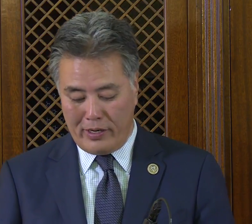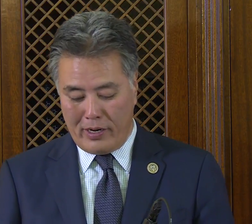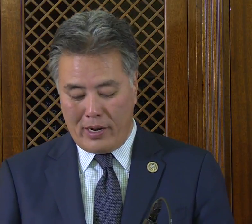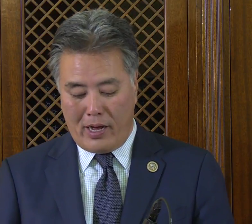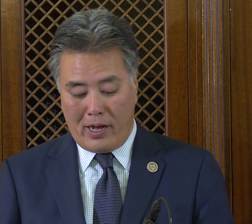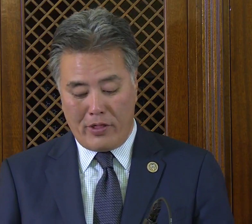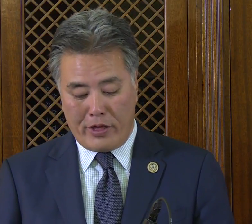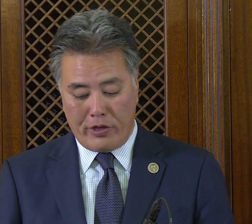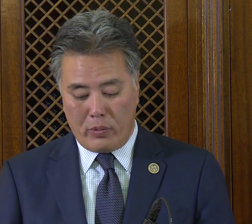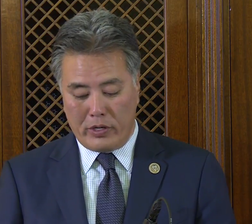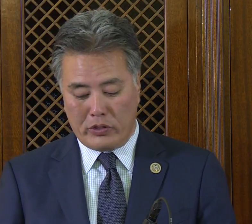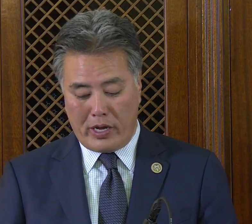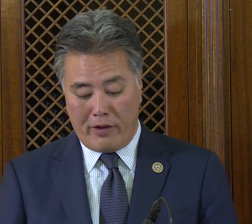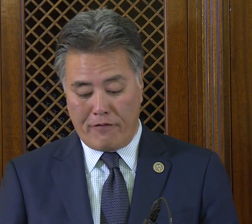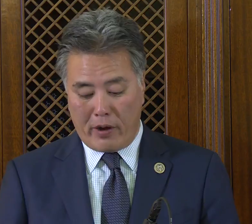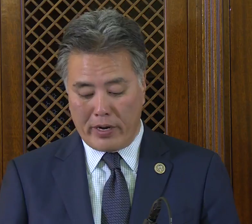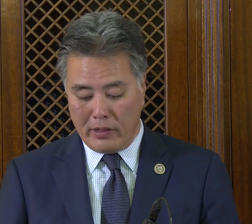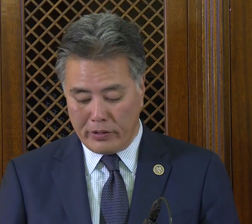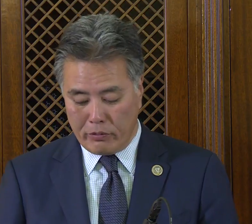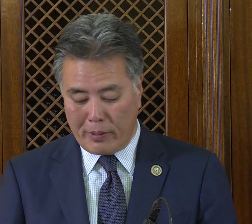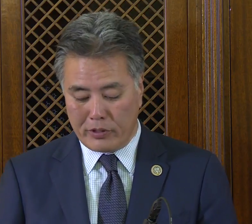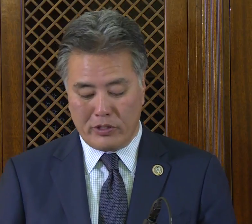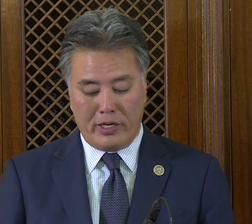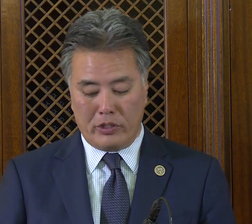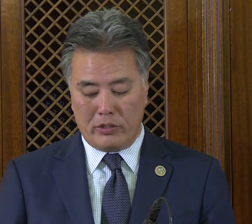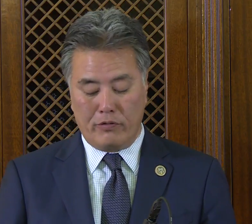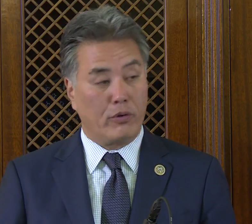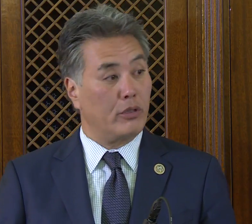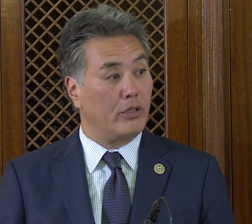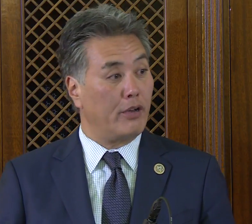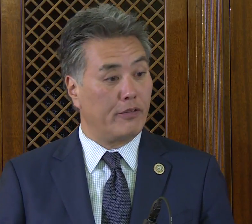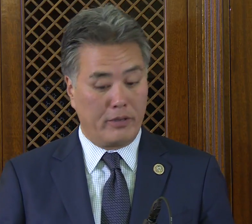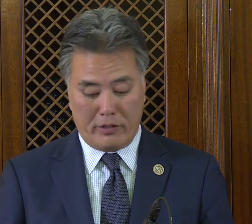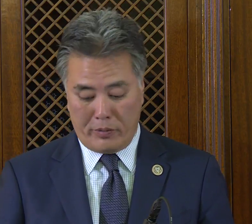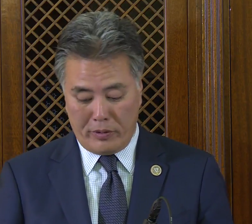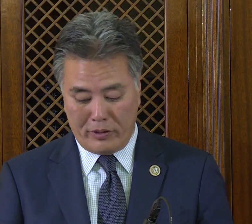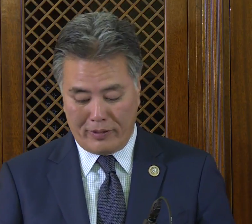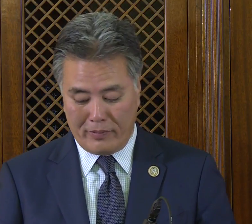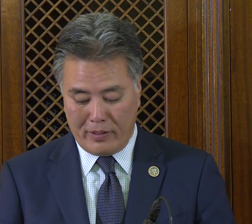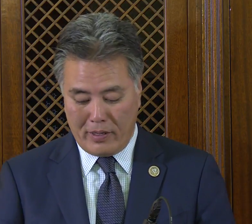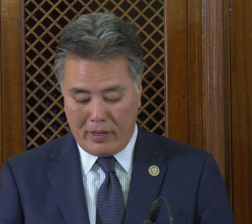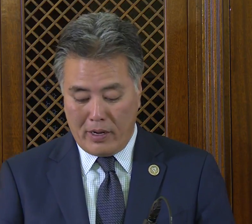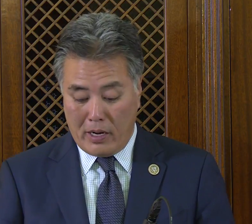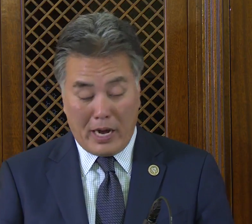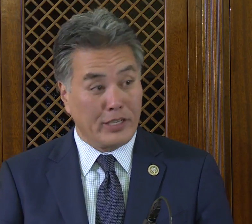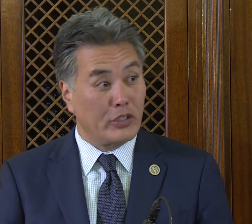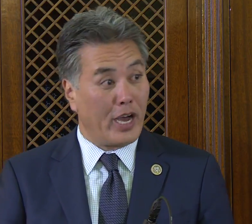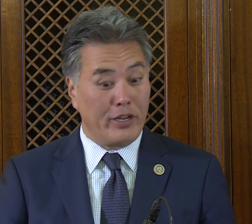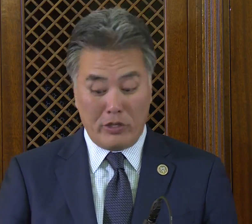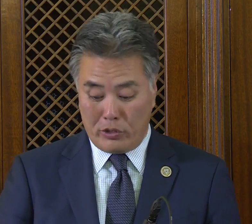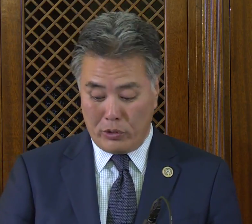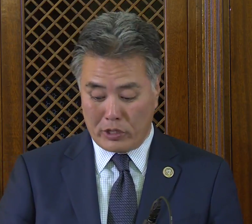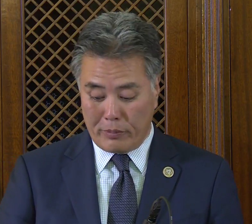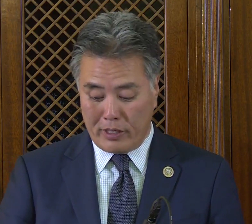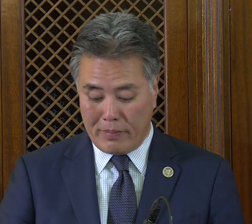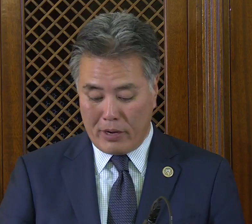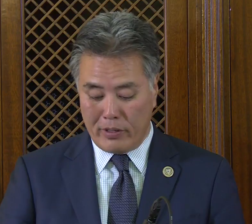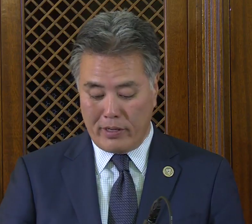that there was very little representation for the deaf community. I decided to do something about it,